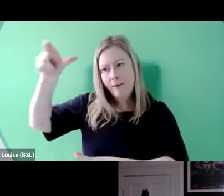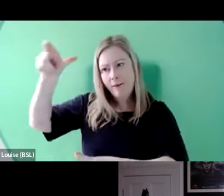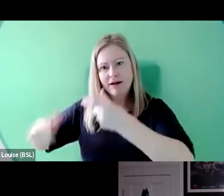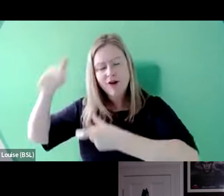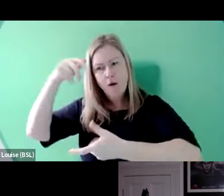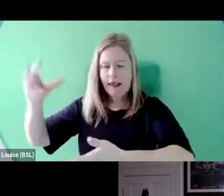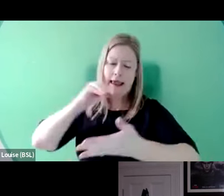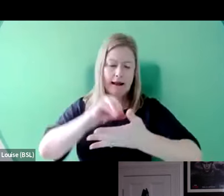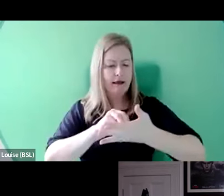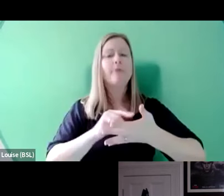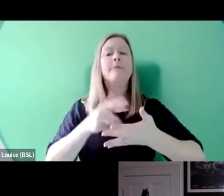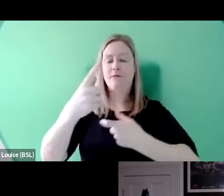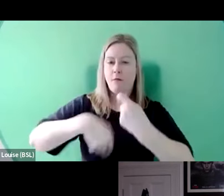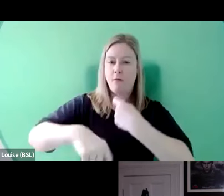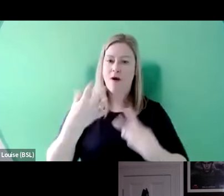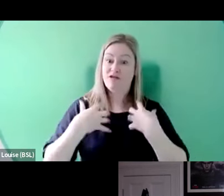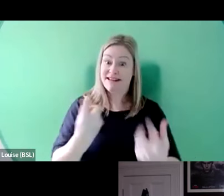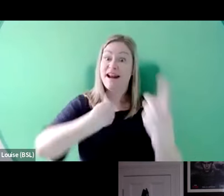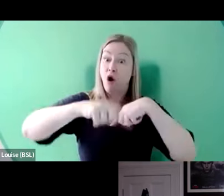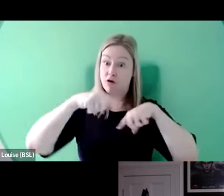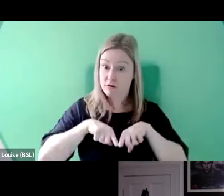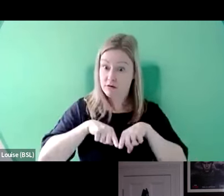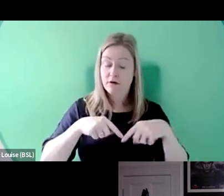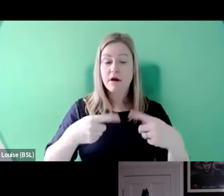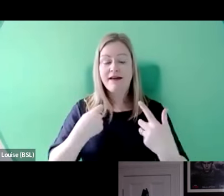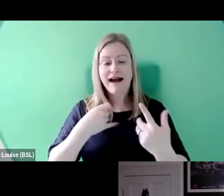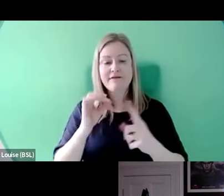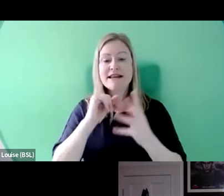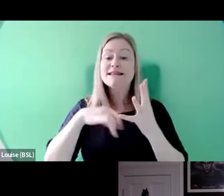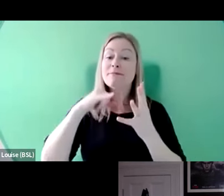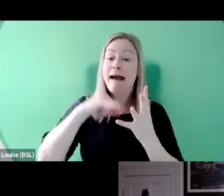are interested in us. And if you've got a spec script, you've got something to show